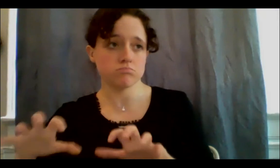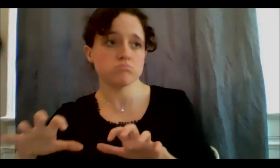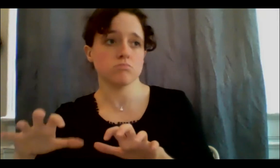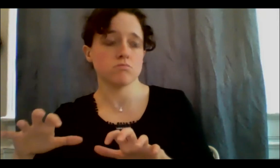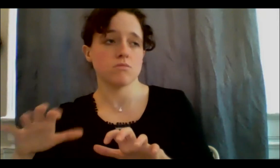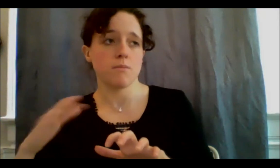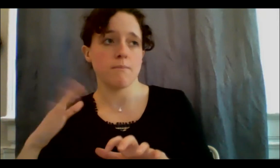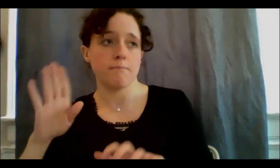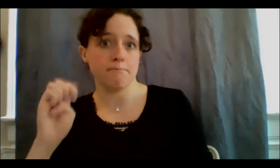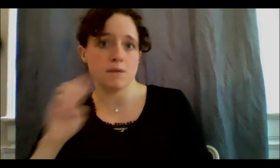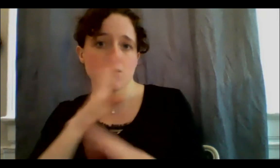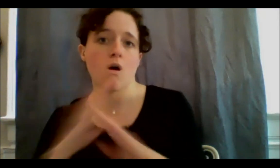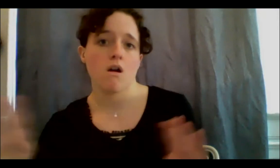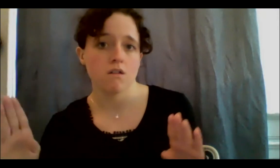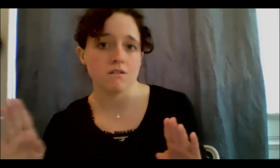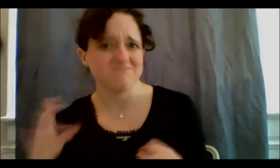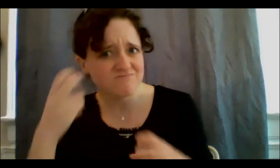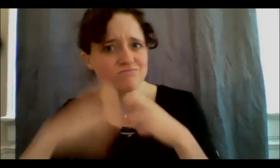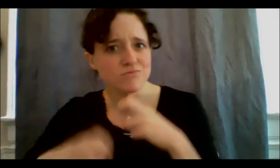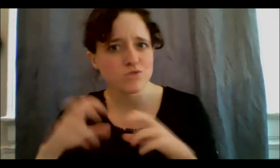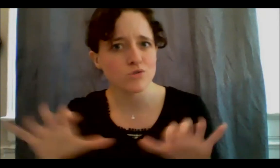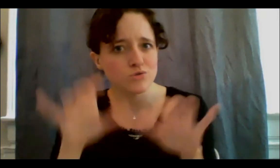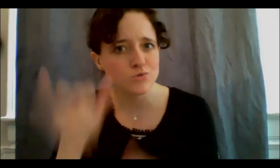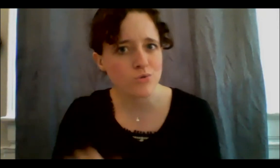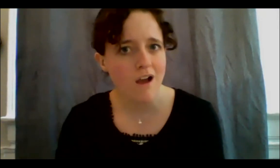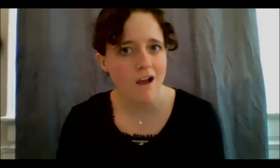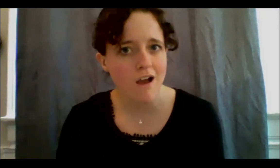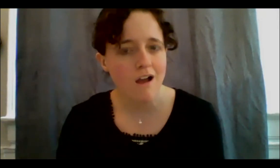to something and, rather than saying no I can't do that, I'll get engaged too long